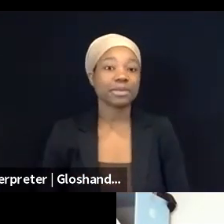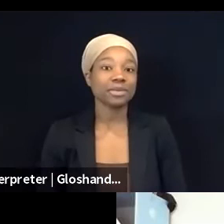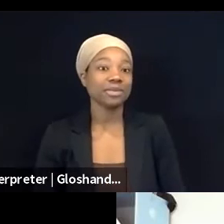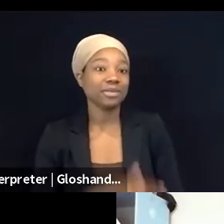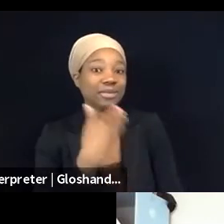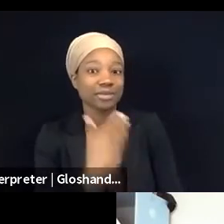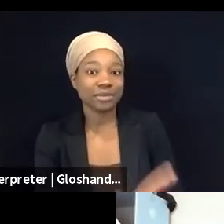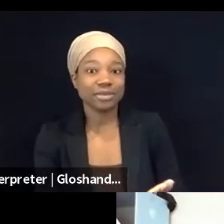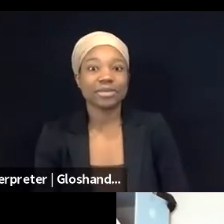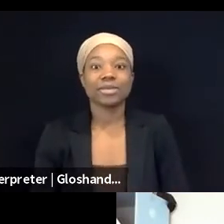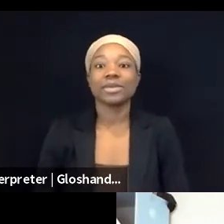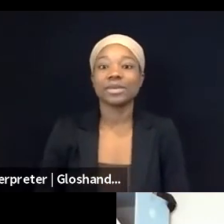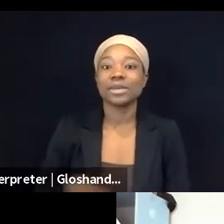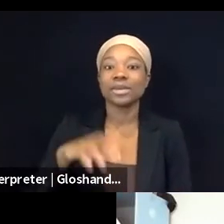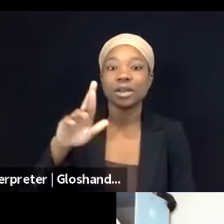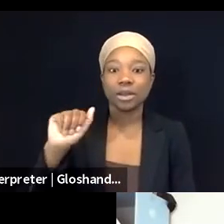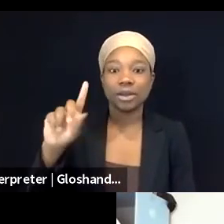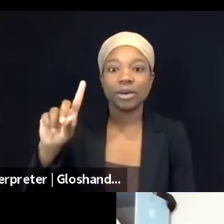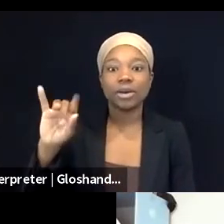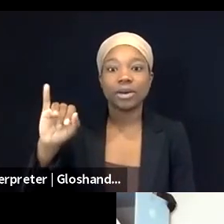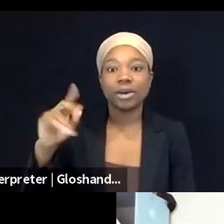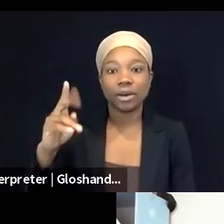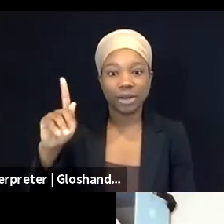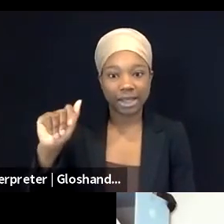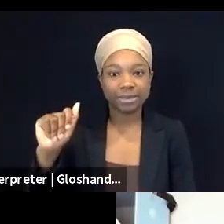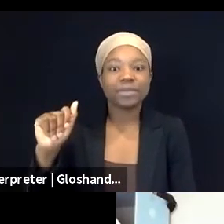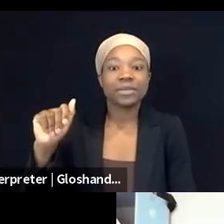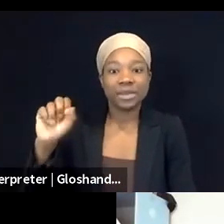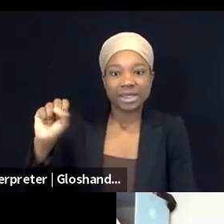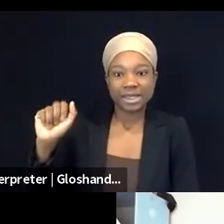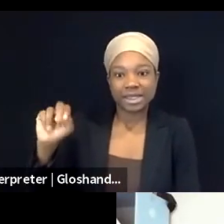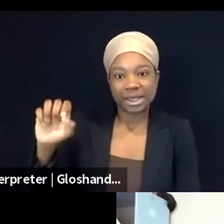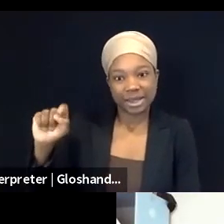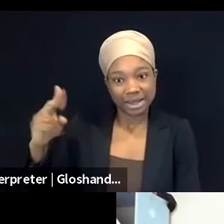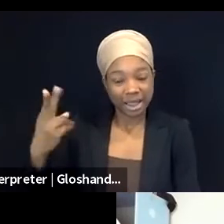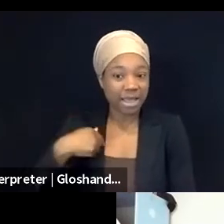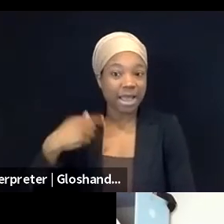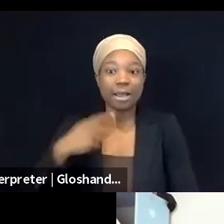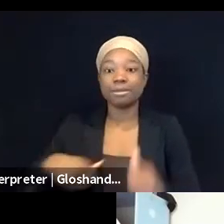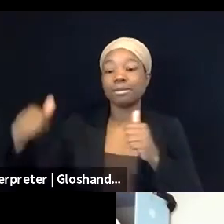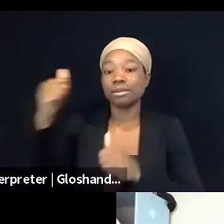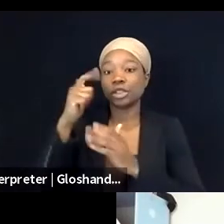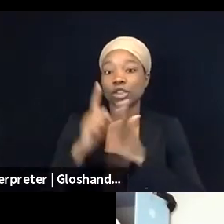Hi everyone, my name is Radhika Sainath. I'm a senior staff attorney at Palestine Legal. I'm based in our New York City office.